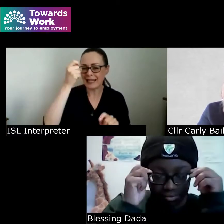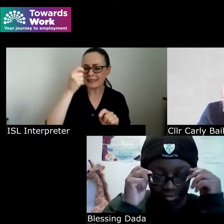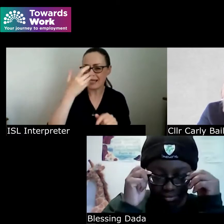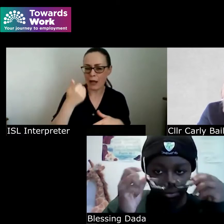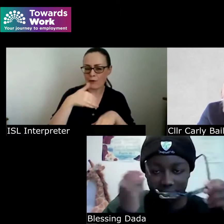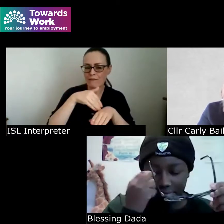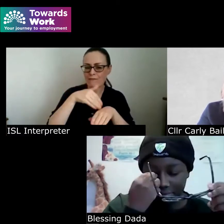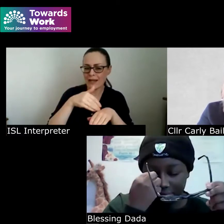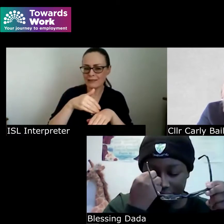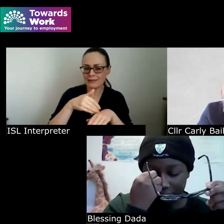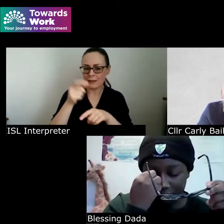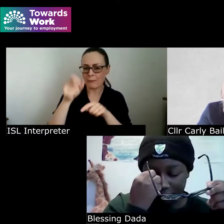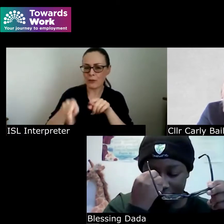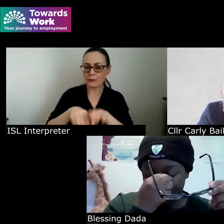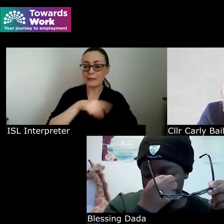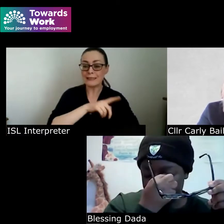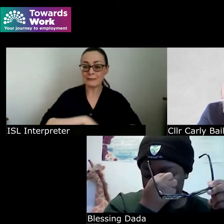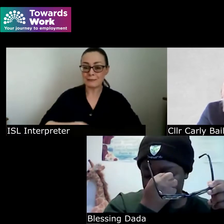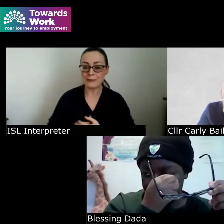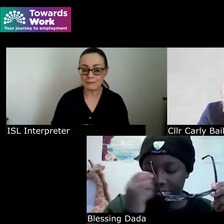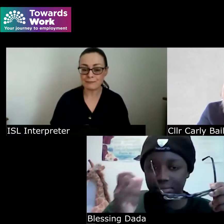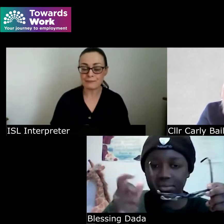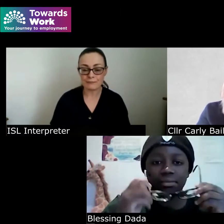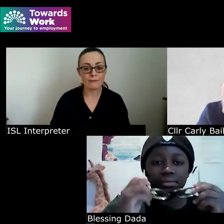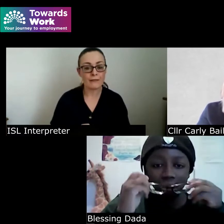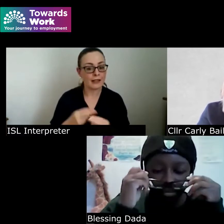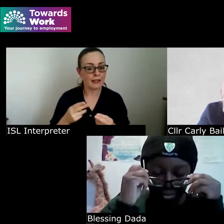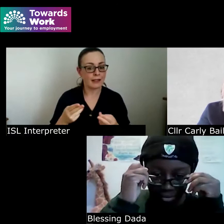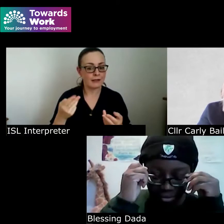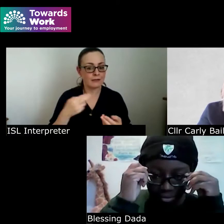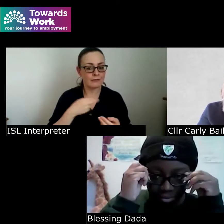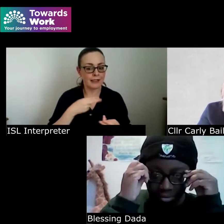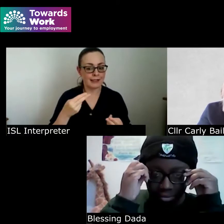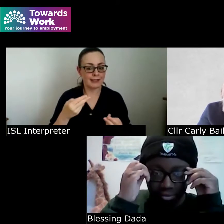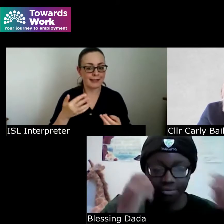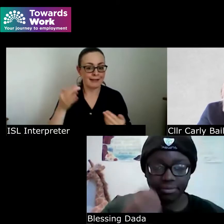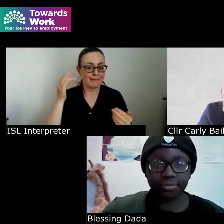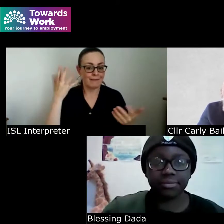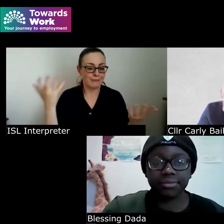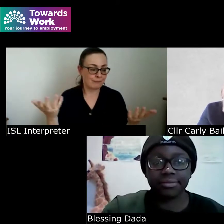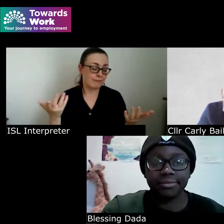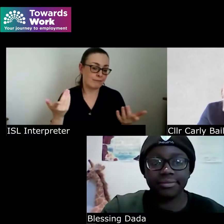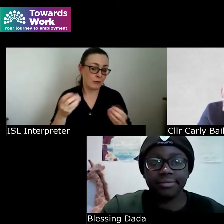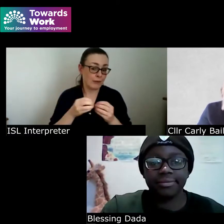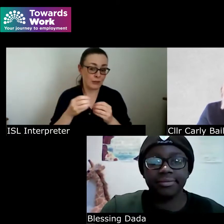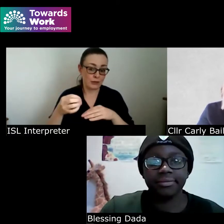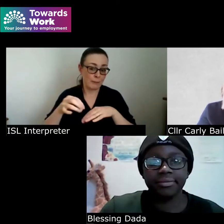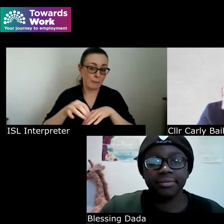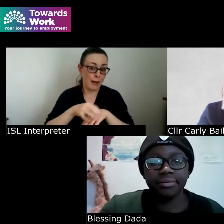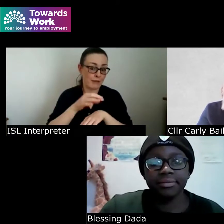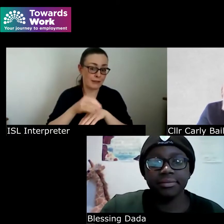disability and that that can all be lost once you become married or living with somebody else